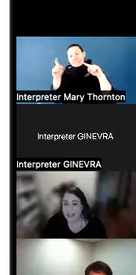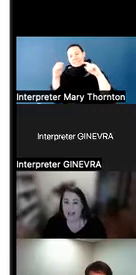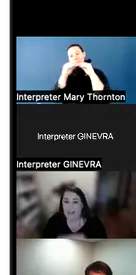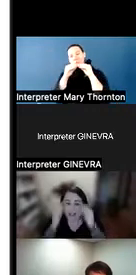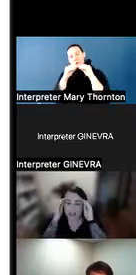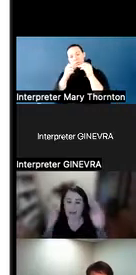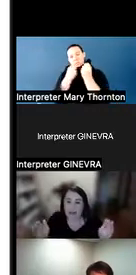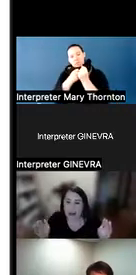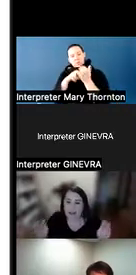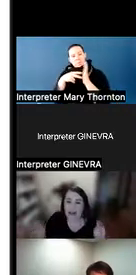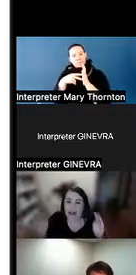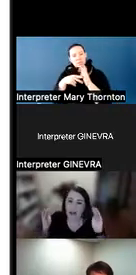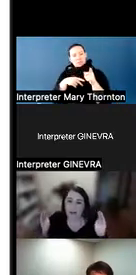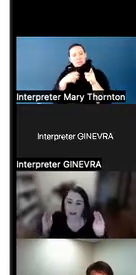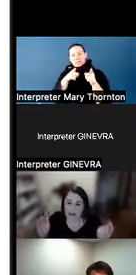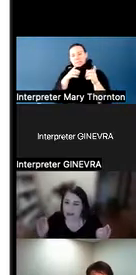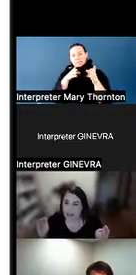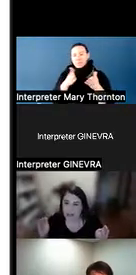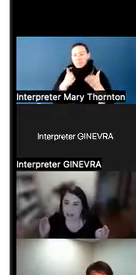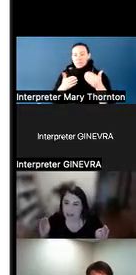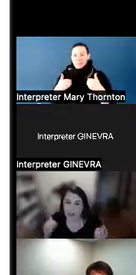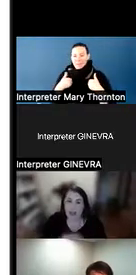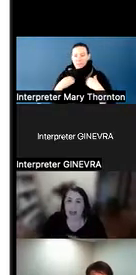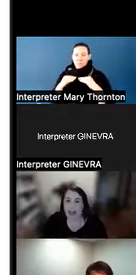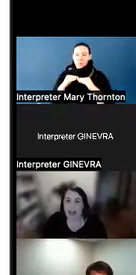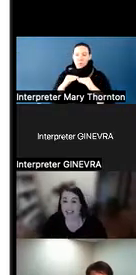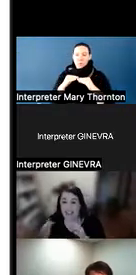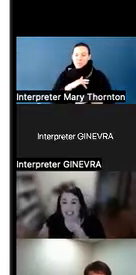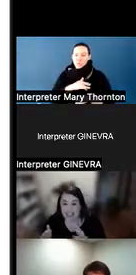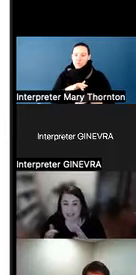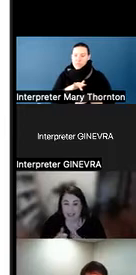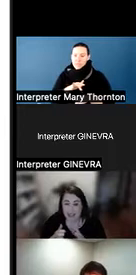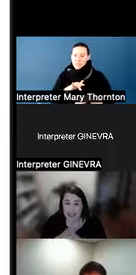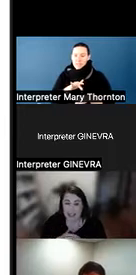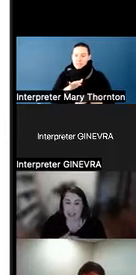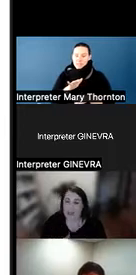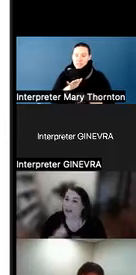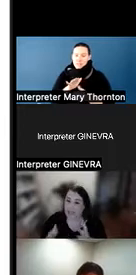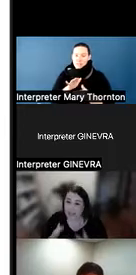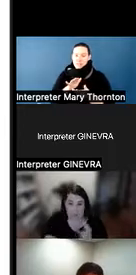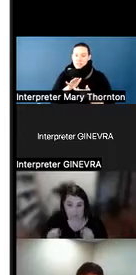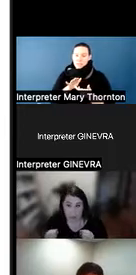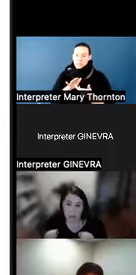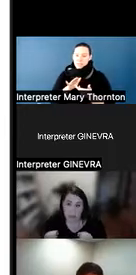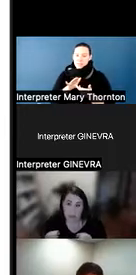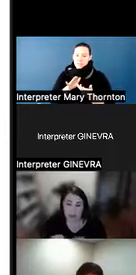and we need to be aware of that when they're in the classroom. And their executive functioning needs more support there,